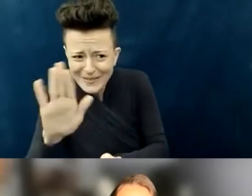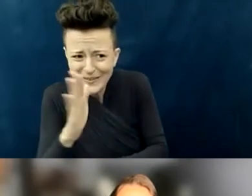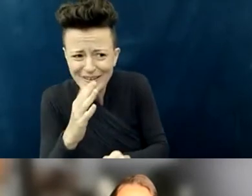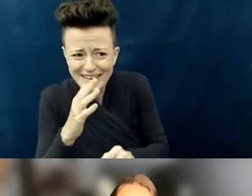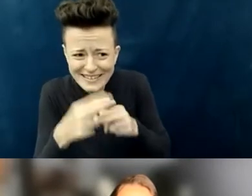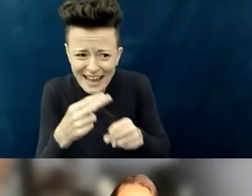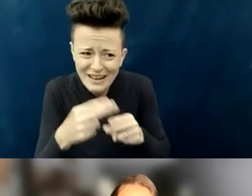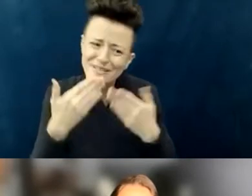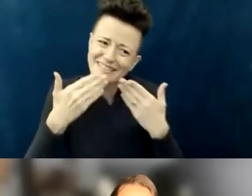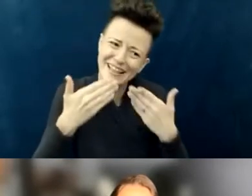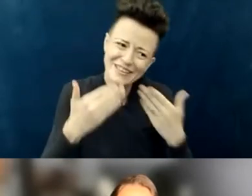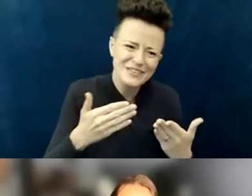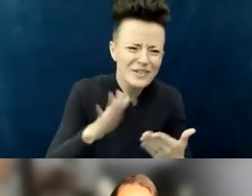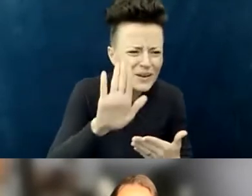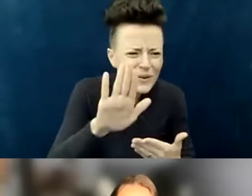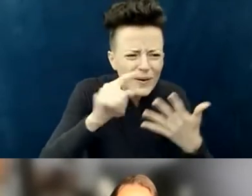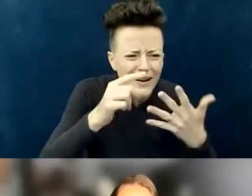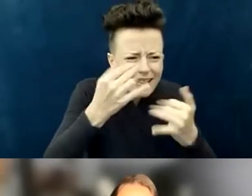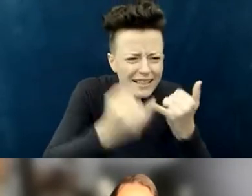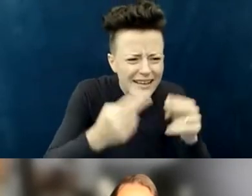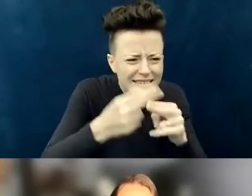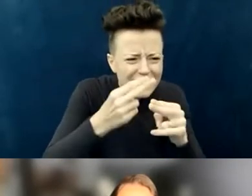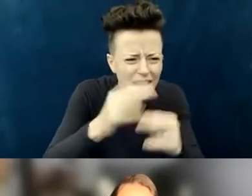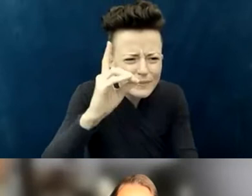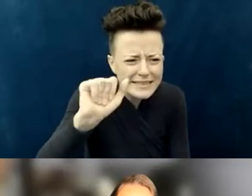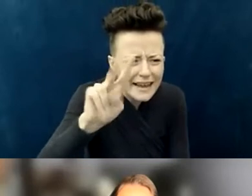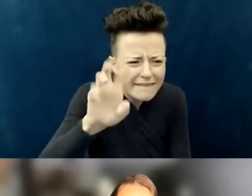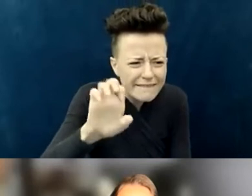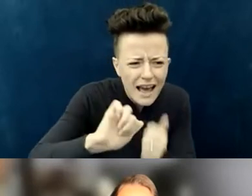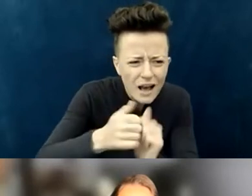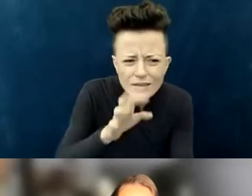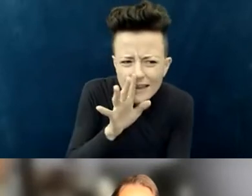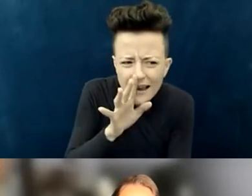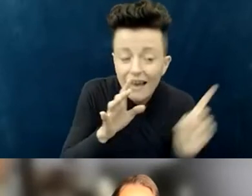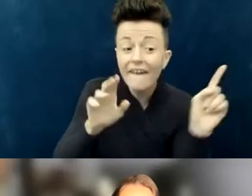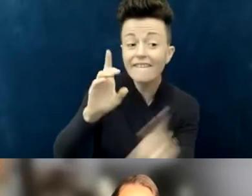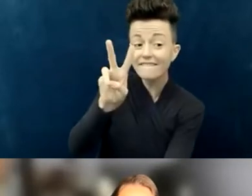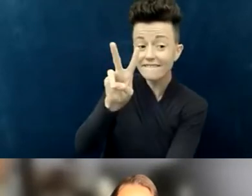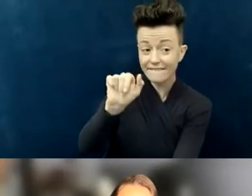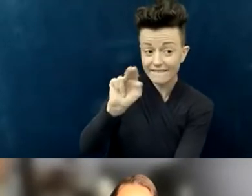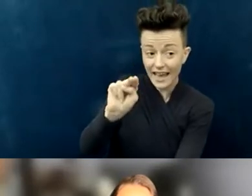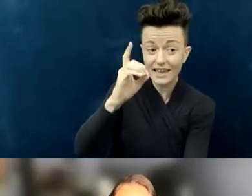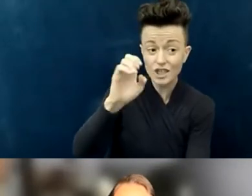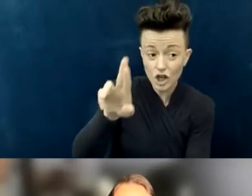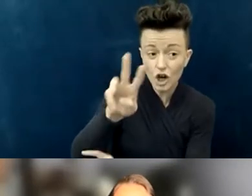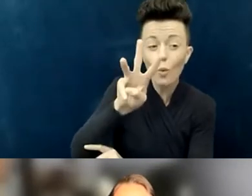Dave, how do you say your last name? It's "VAN-der-wood"; you were really close! "VAN-der-wood!" - Yup!